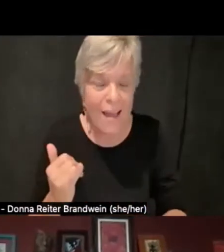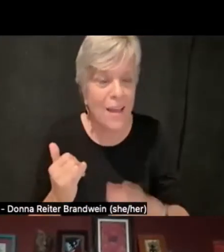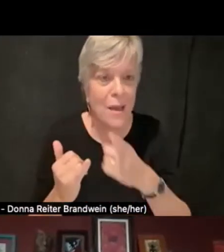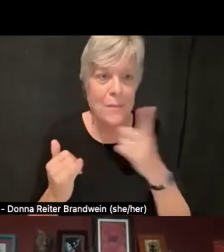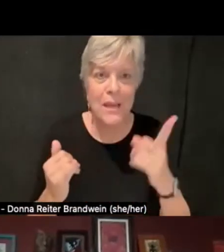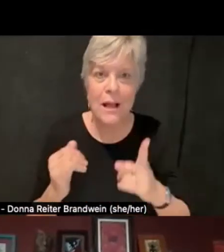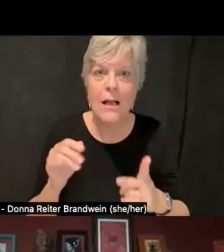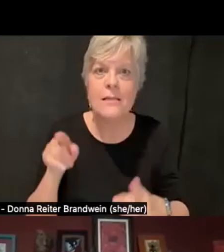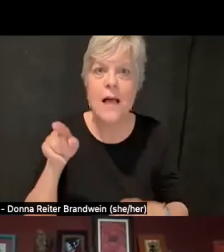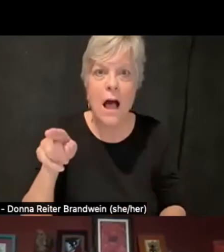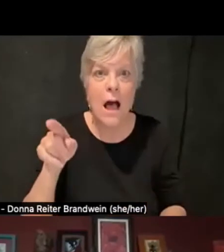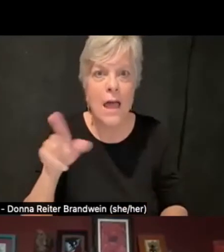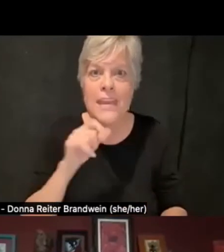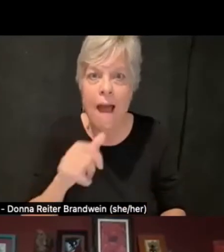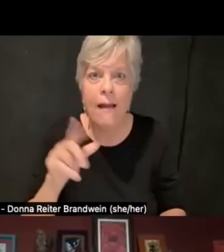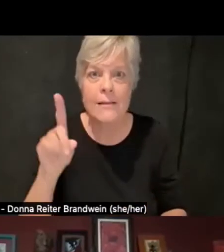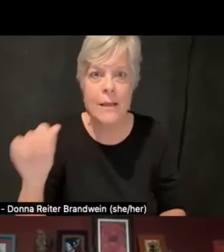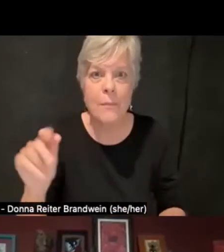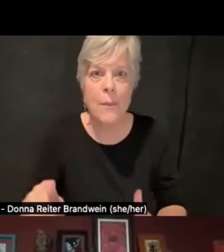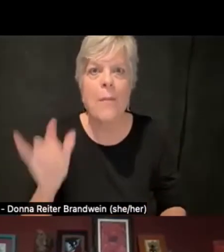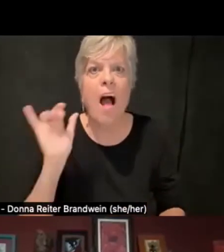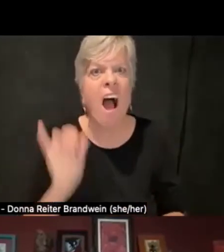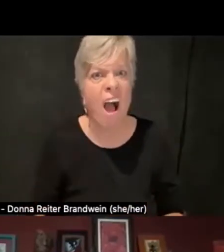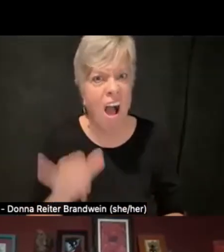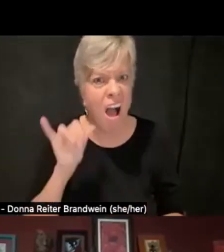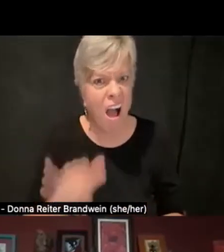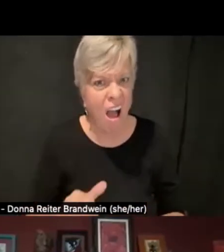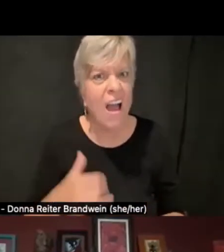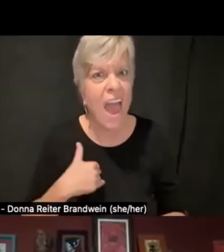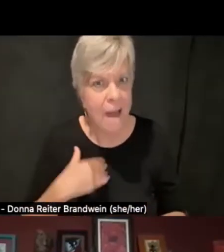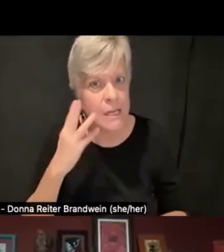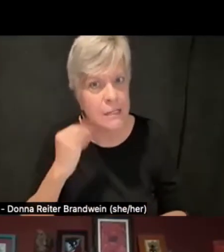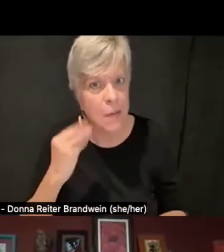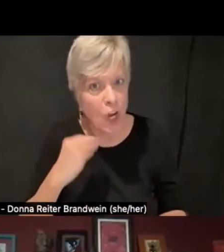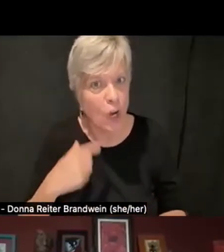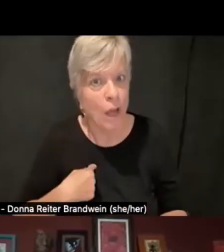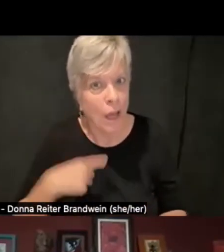understanding, and experience, rather than access being